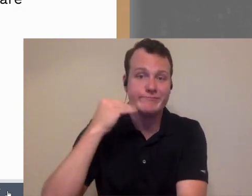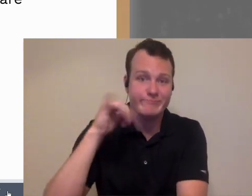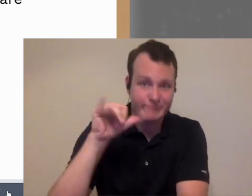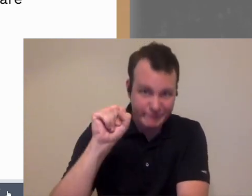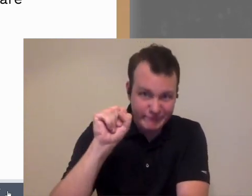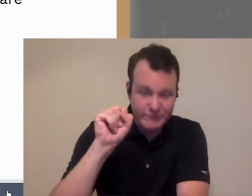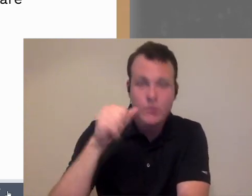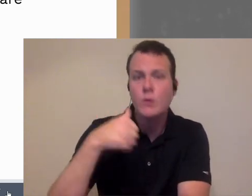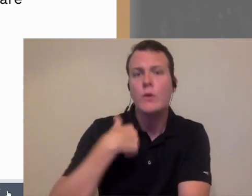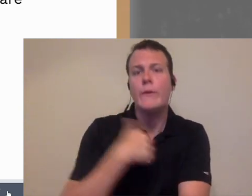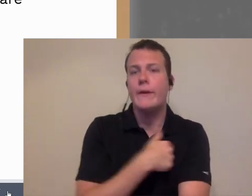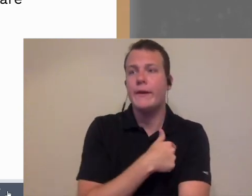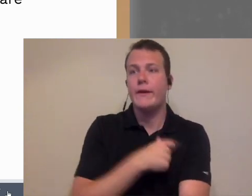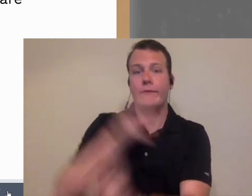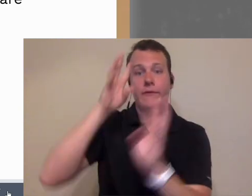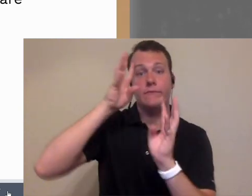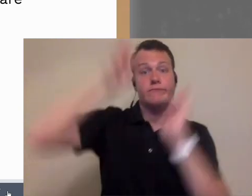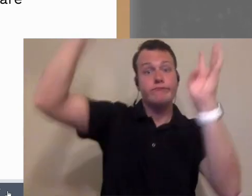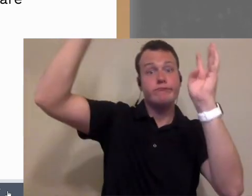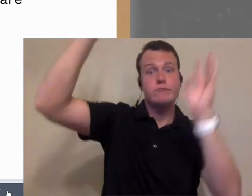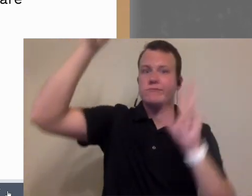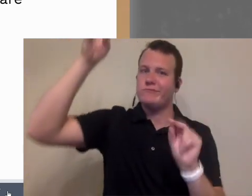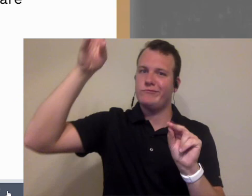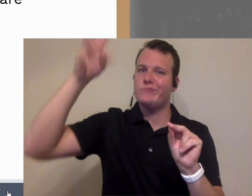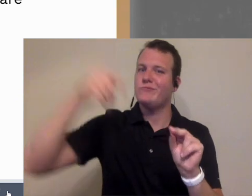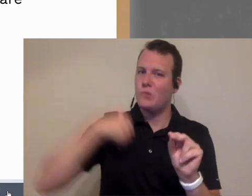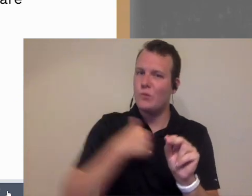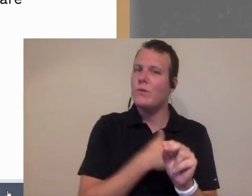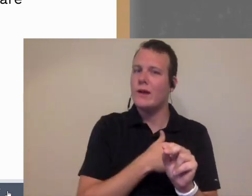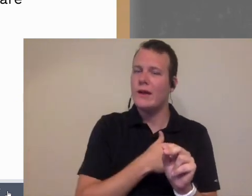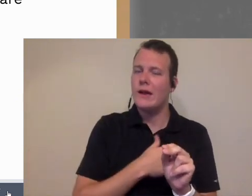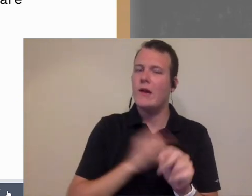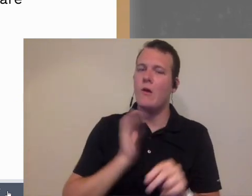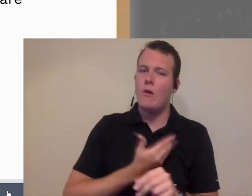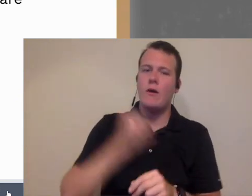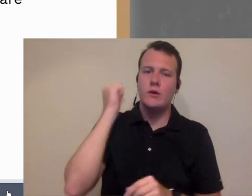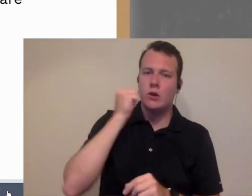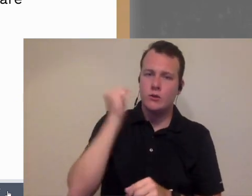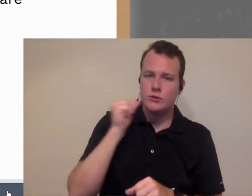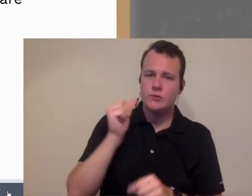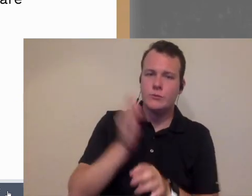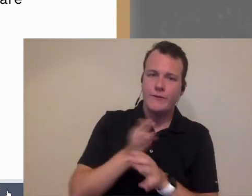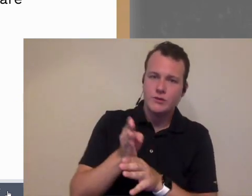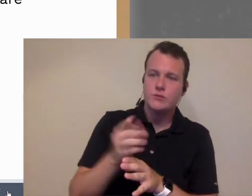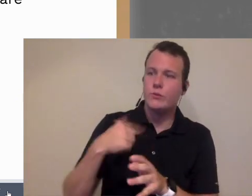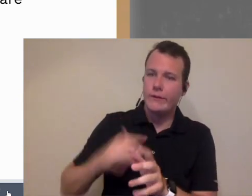now so we're not breaking new ground with this we're actually just getting you know as a profession getting up to speed